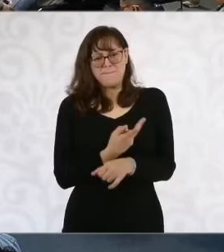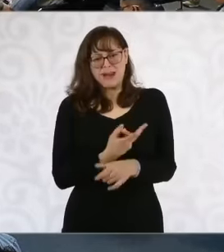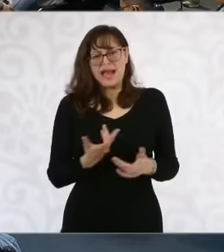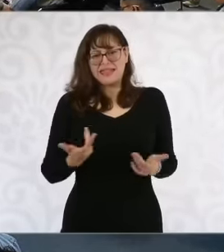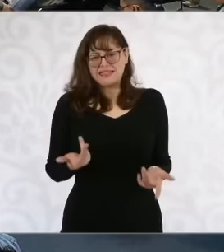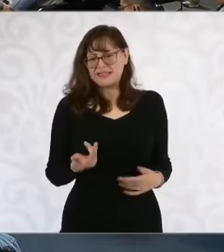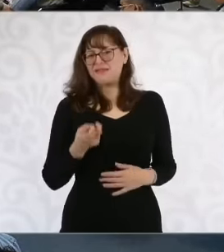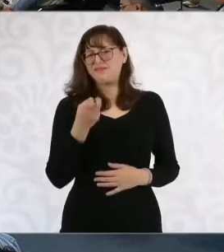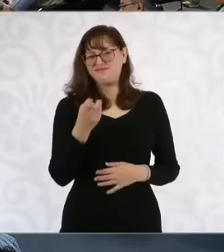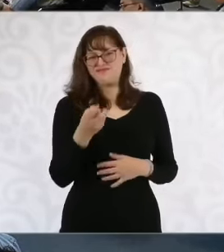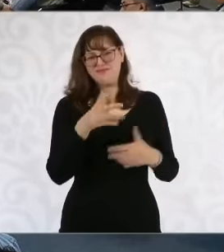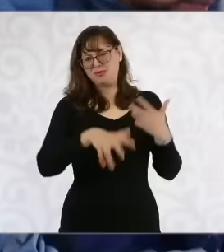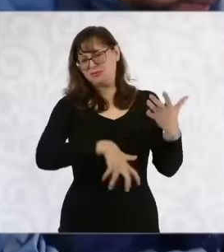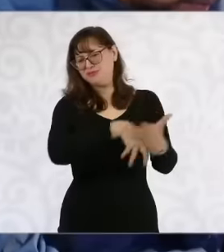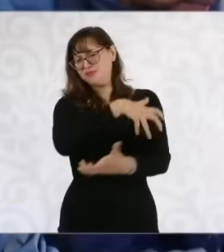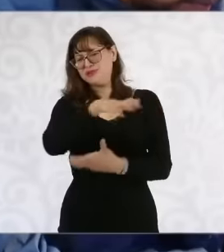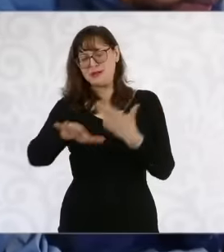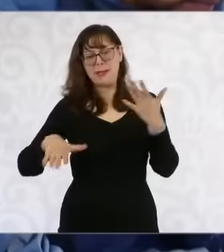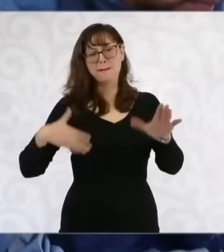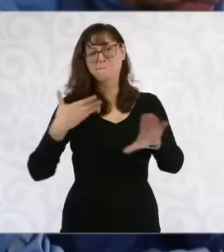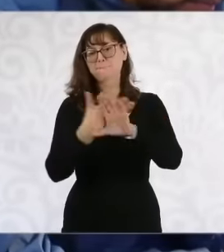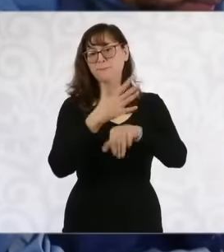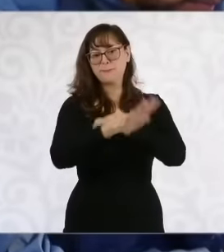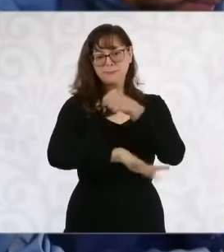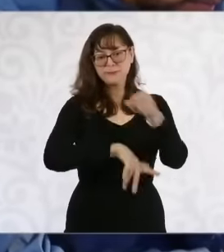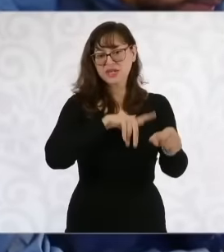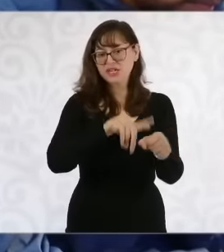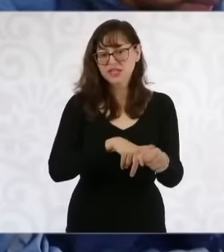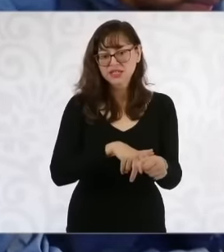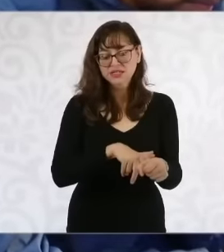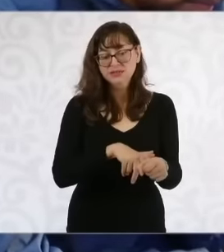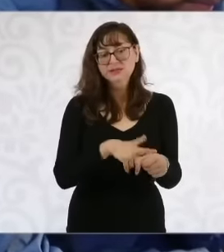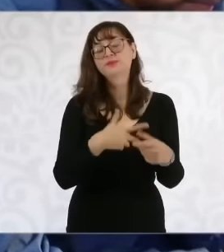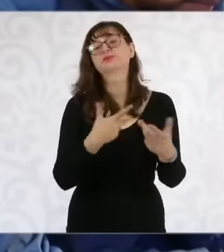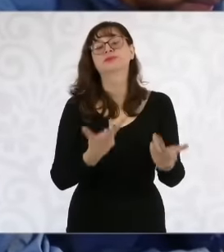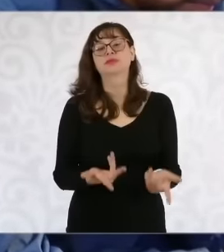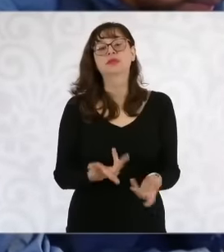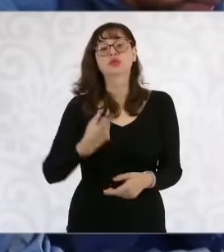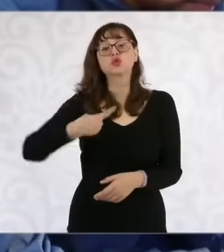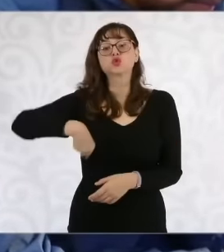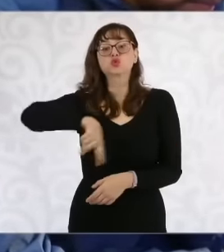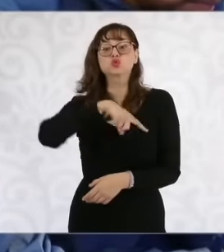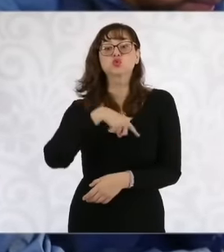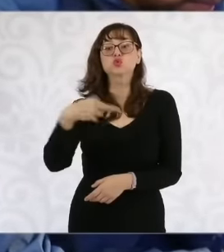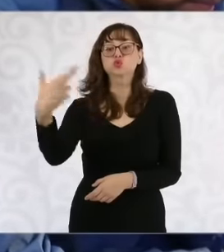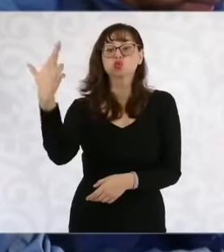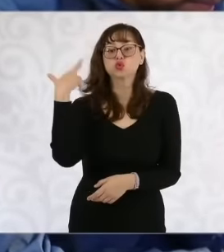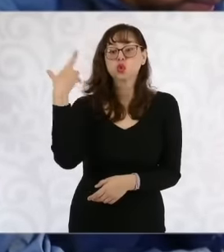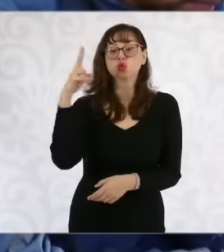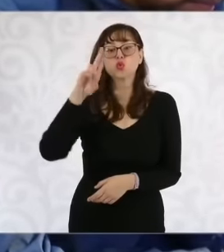type of violence against animals, we on radio Universidad of Guadalajara and Canal 44